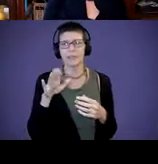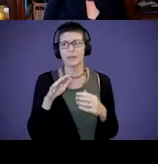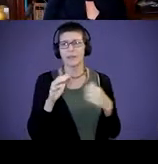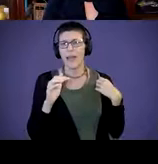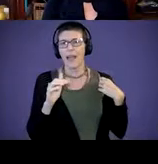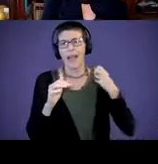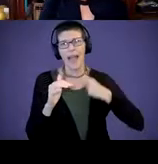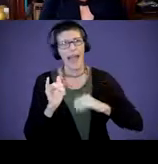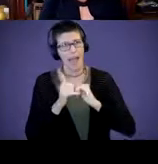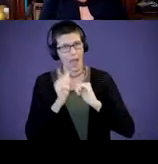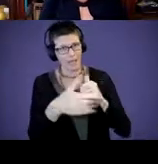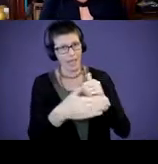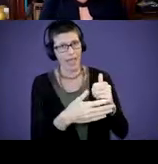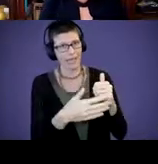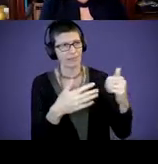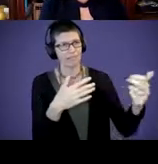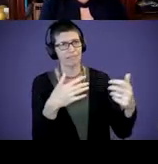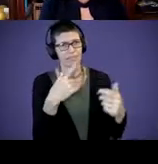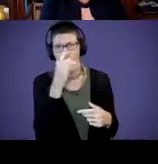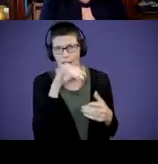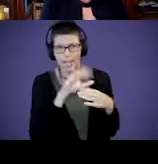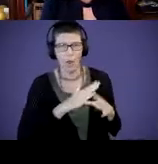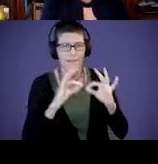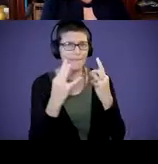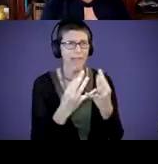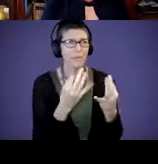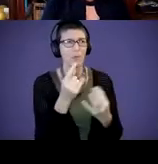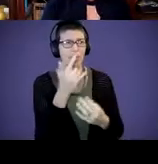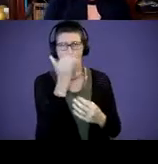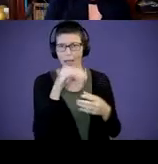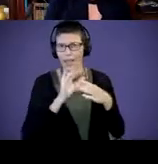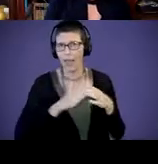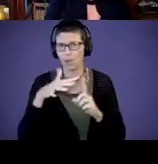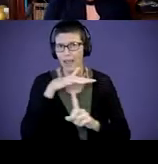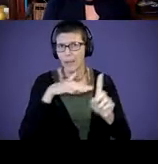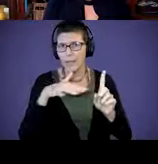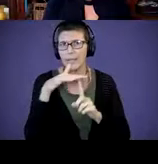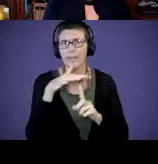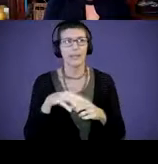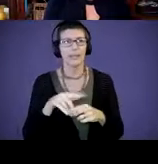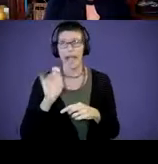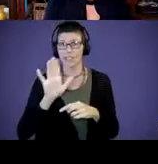How would this look in our environment? Asking your early intervention provider to help you